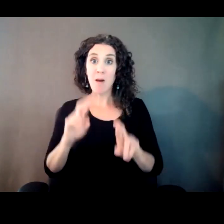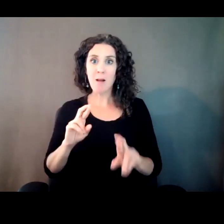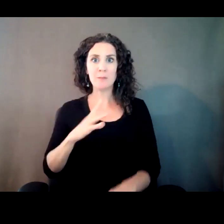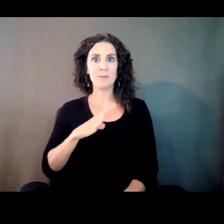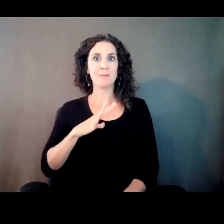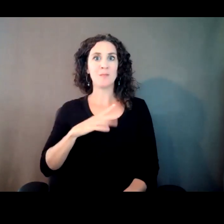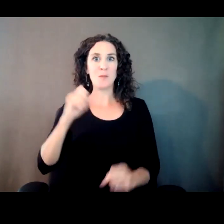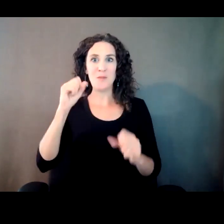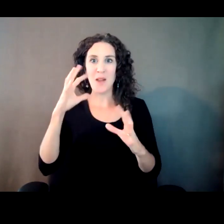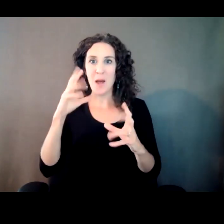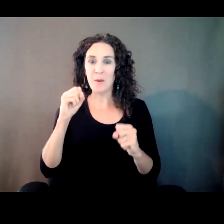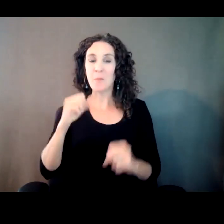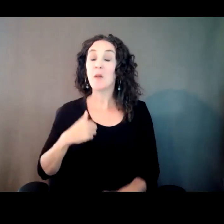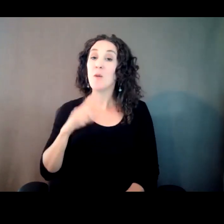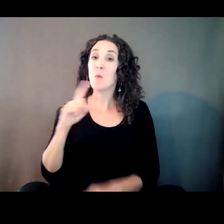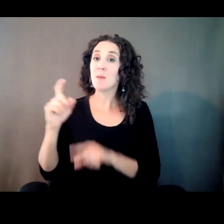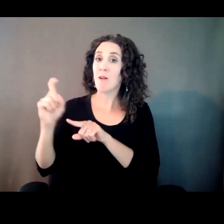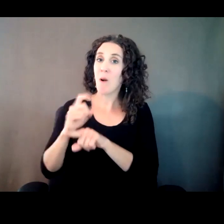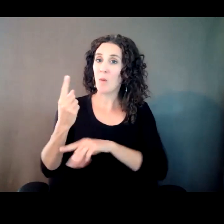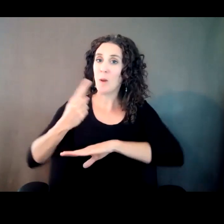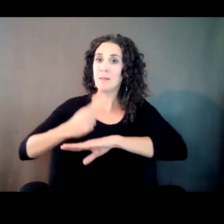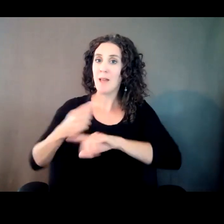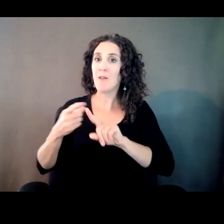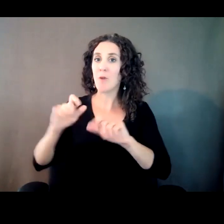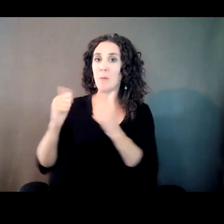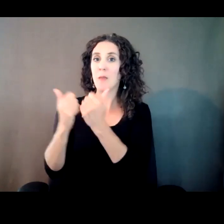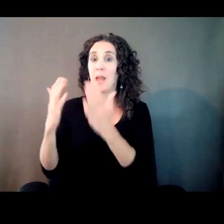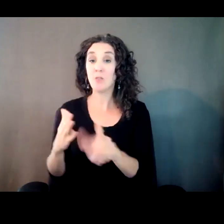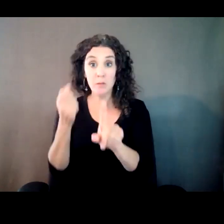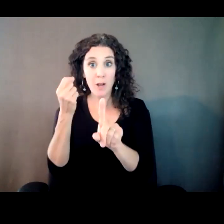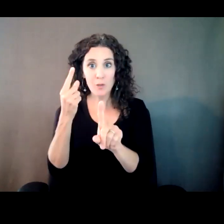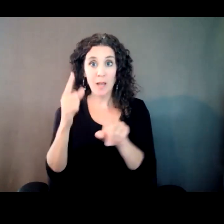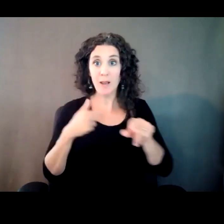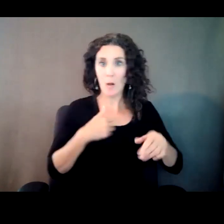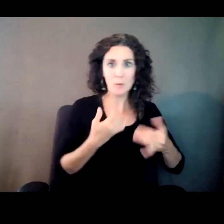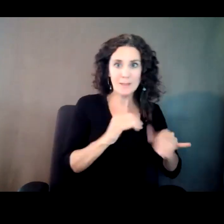had a call from my agent when I was -- meanwhile I had been working as a lawyer still. Not